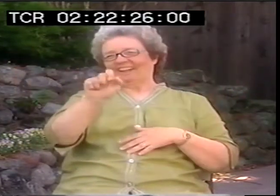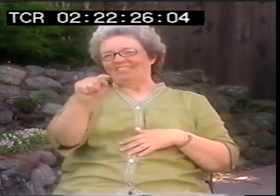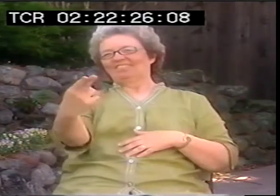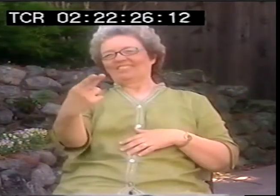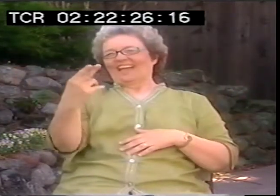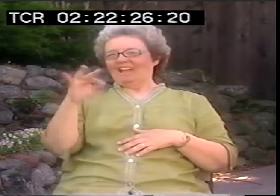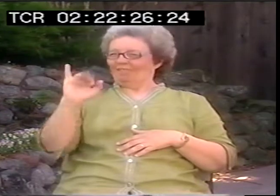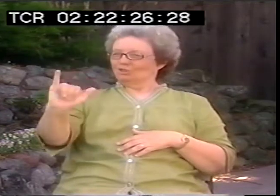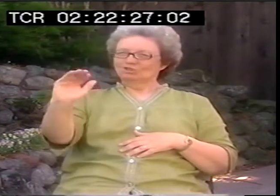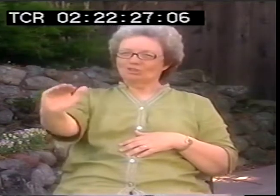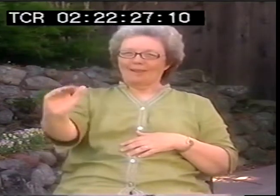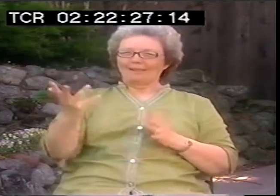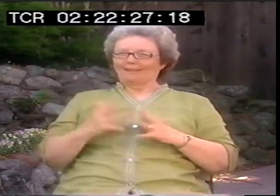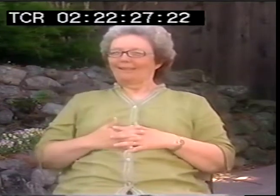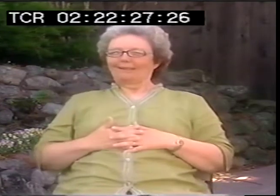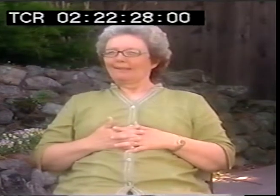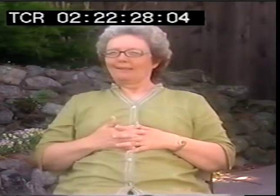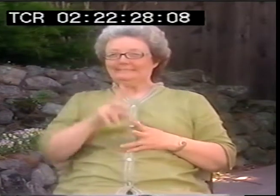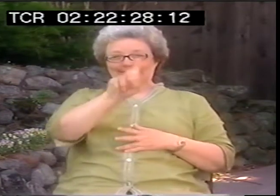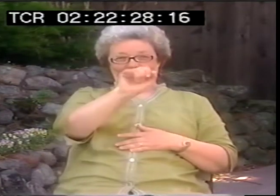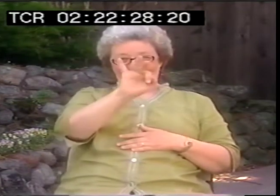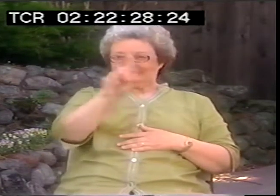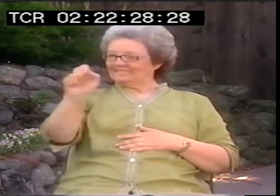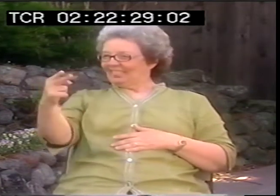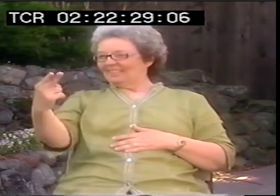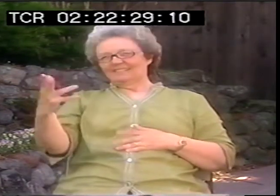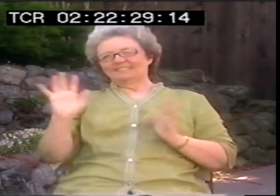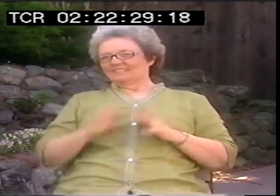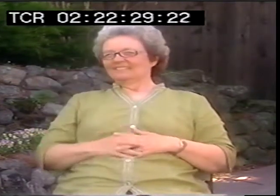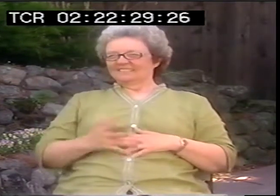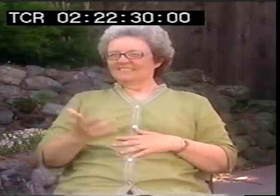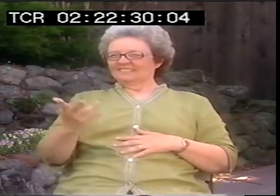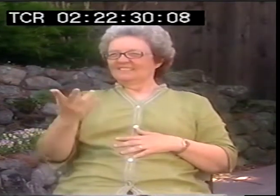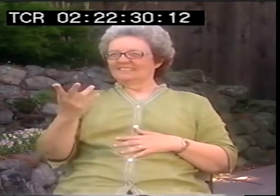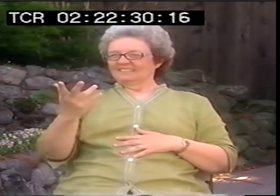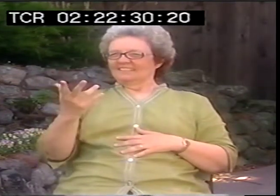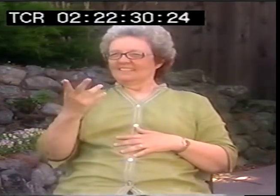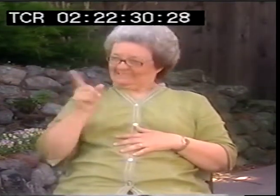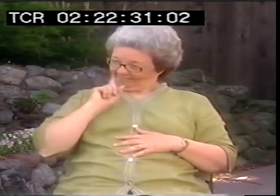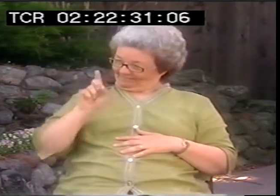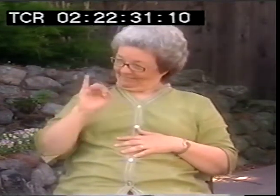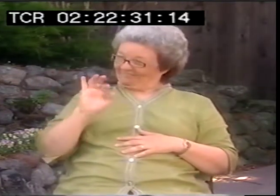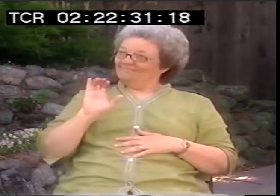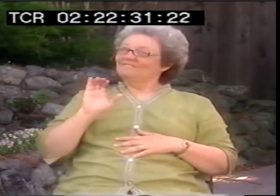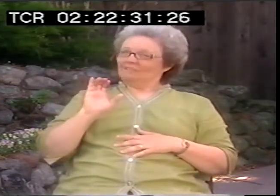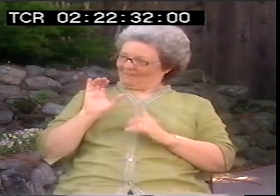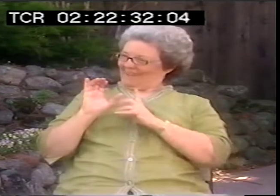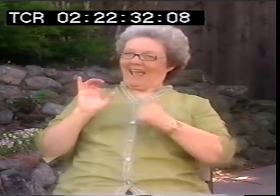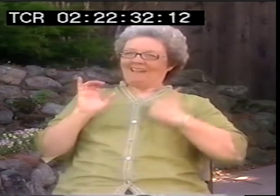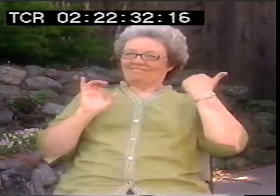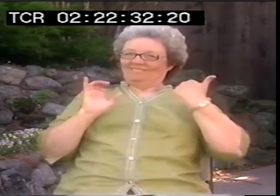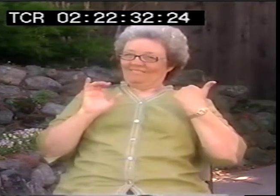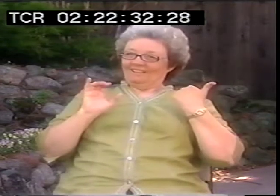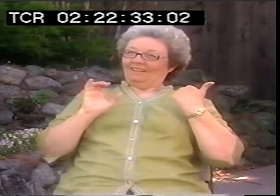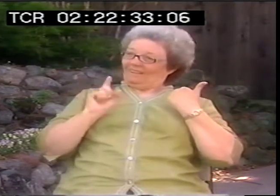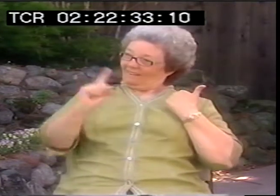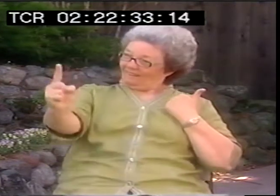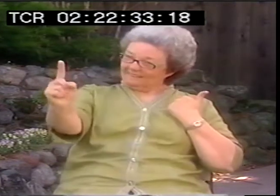You know it's the death of that child. It was almost like deaf, D-E-A-F led to death, D-E-A-T-H.